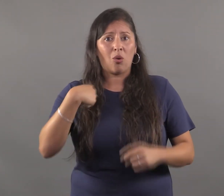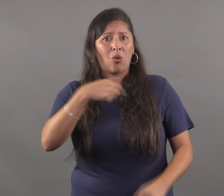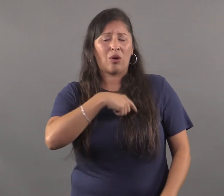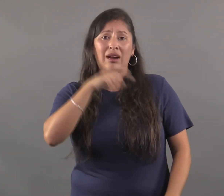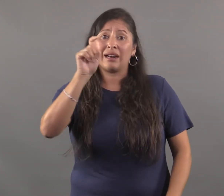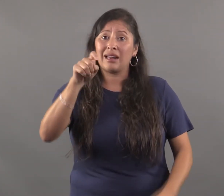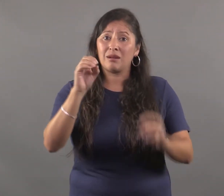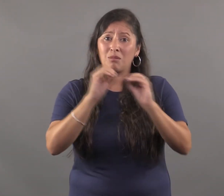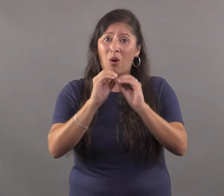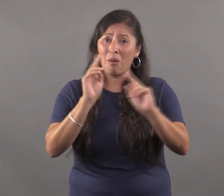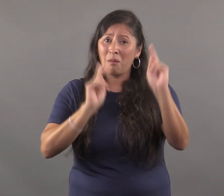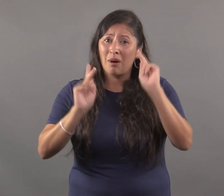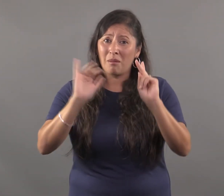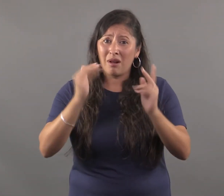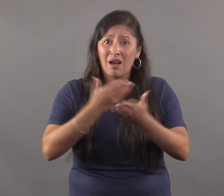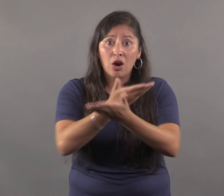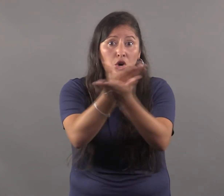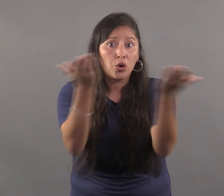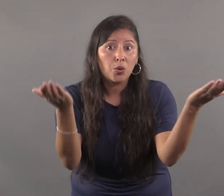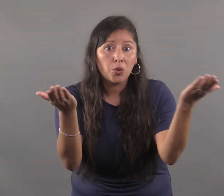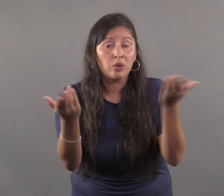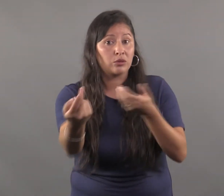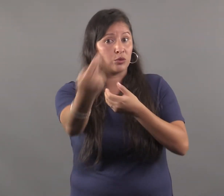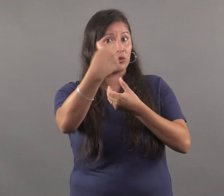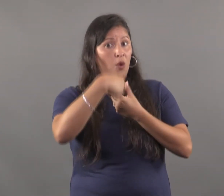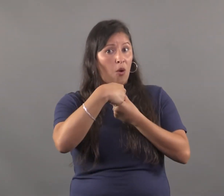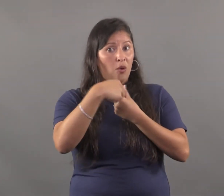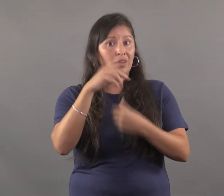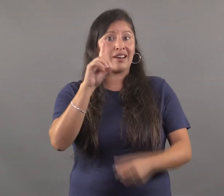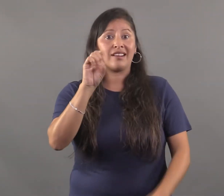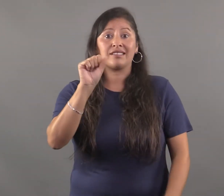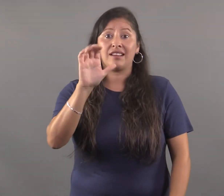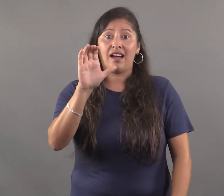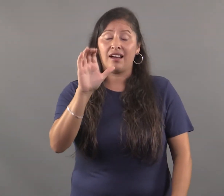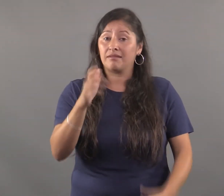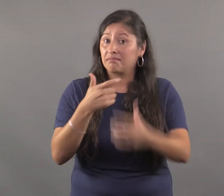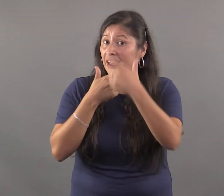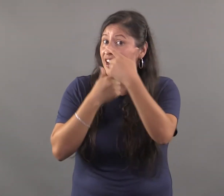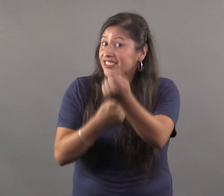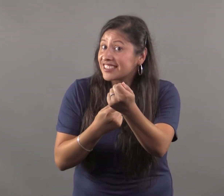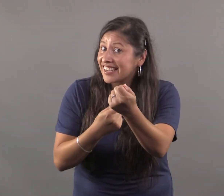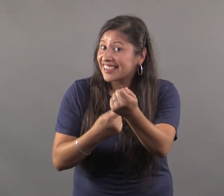We need more people like you to join DSAC. Interested?